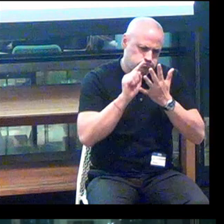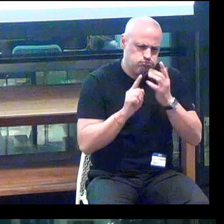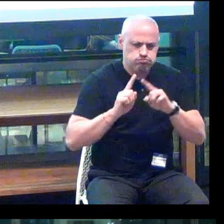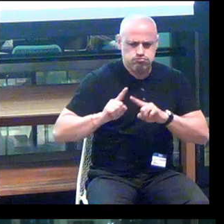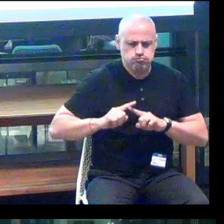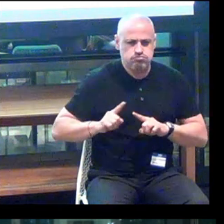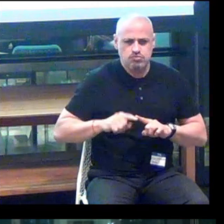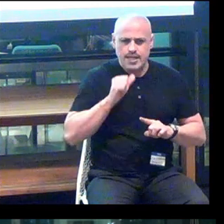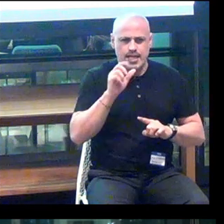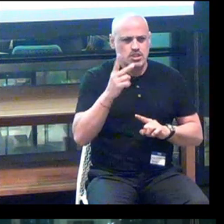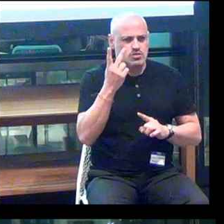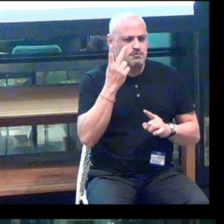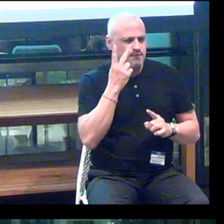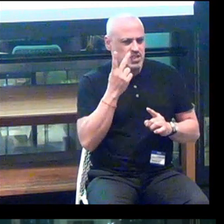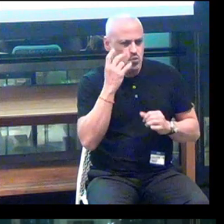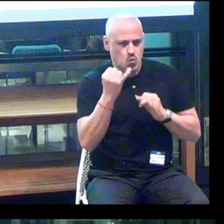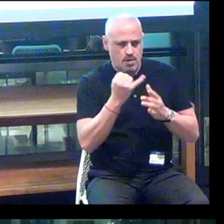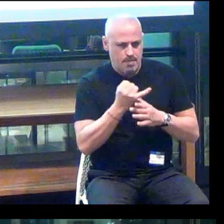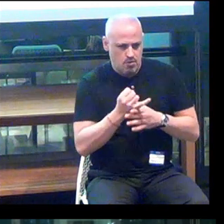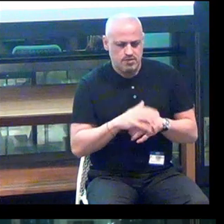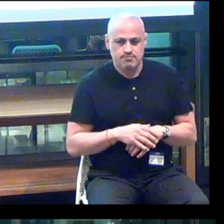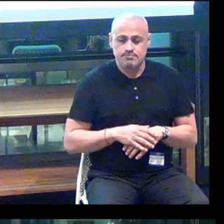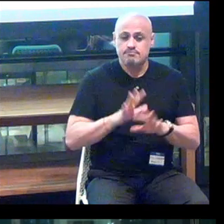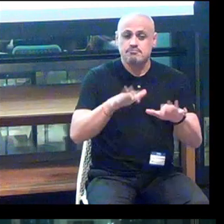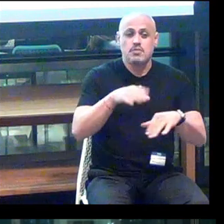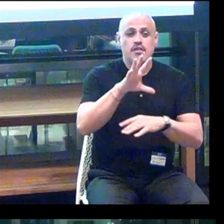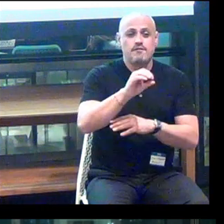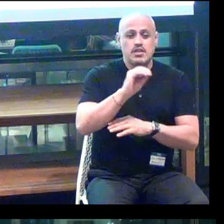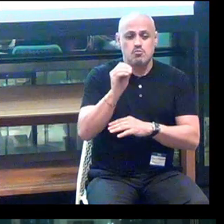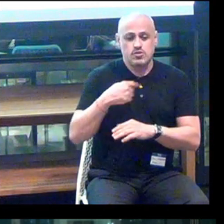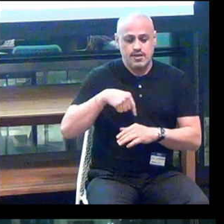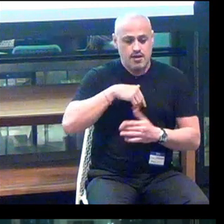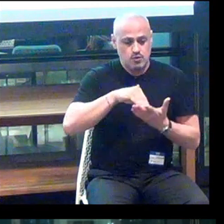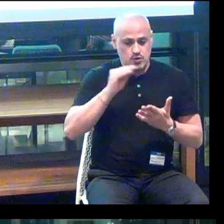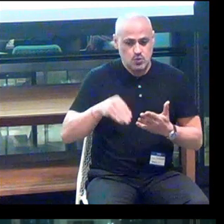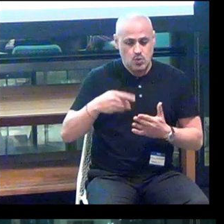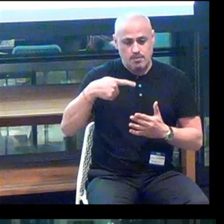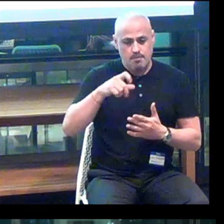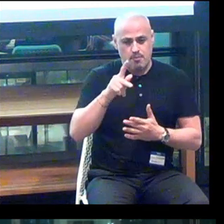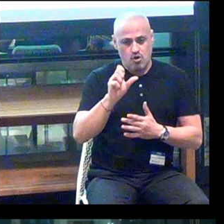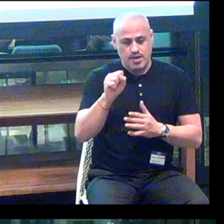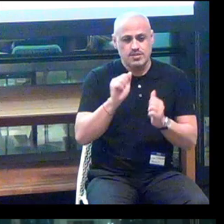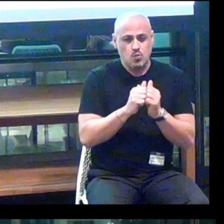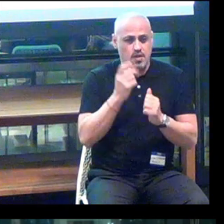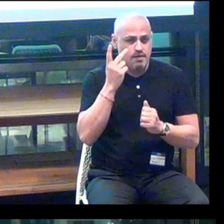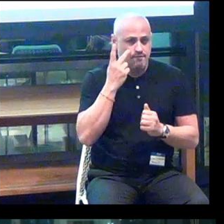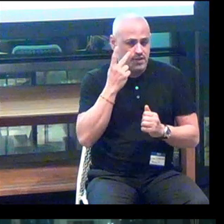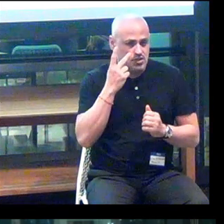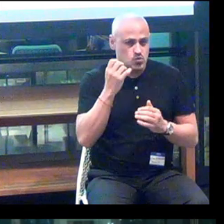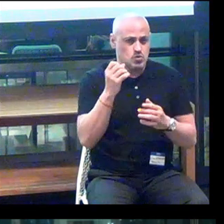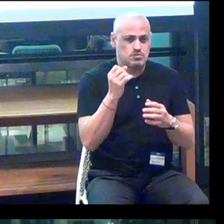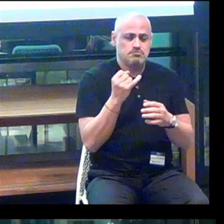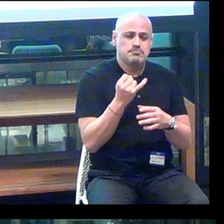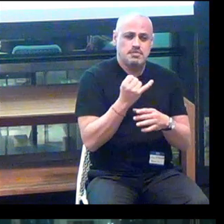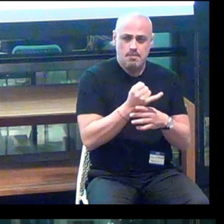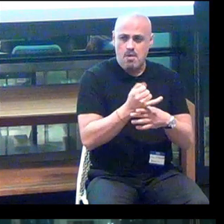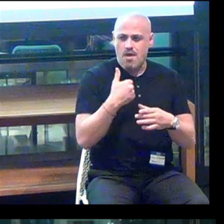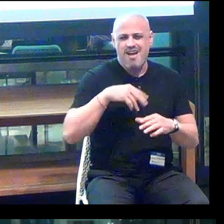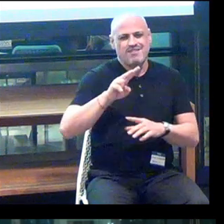Not just visual impairment. 50% of our students at Perkins with a visual impairment have a second disability.